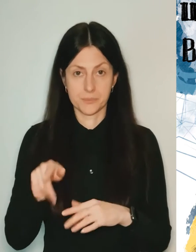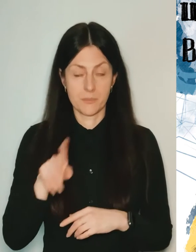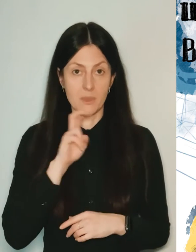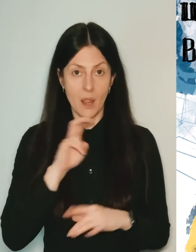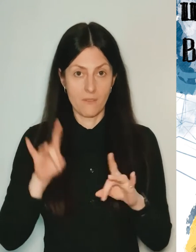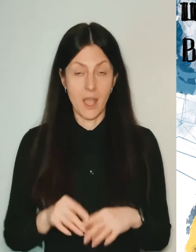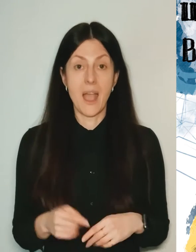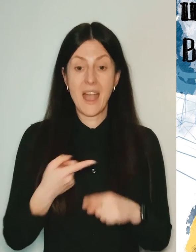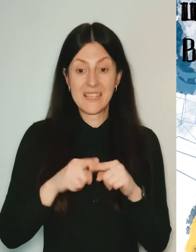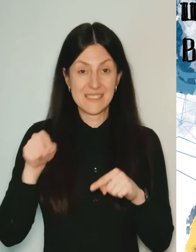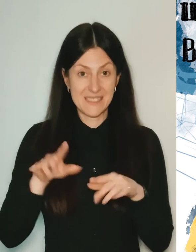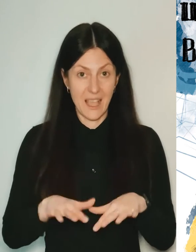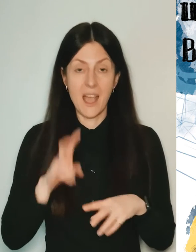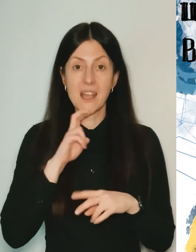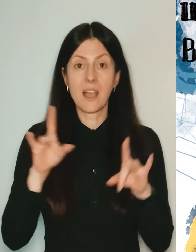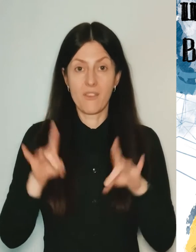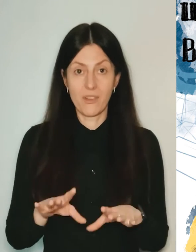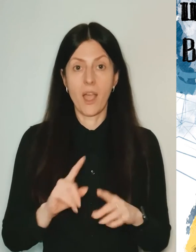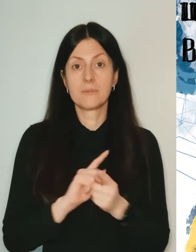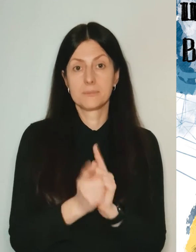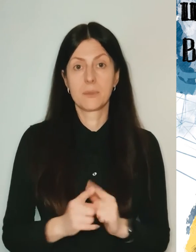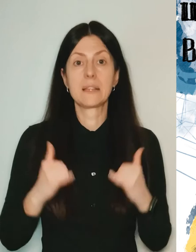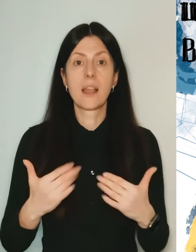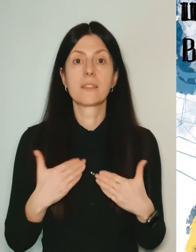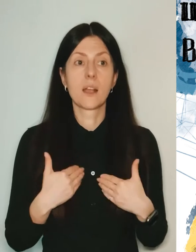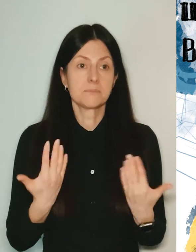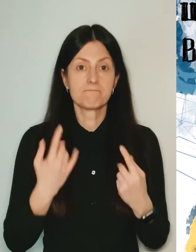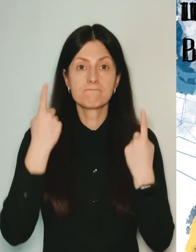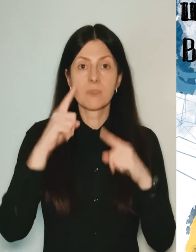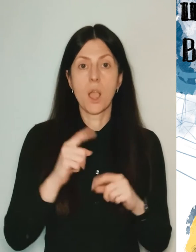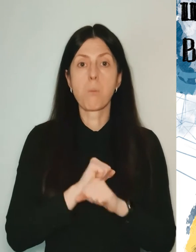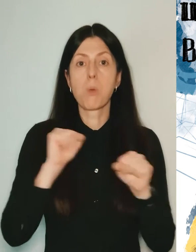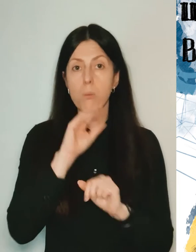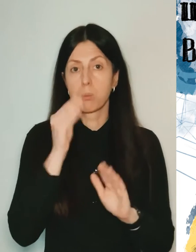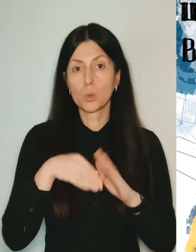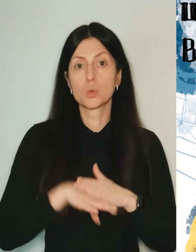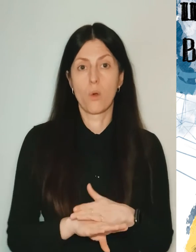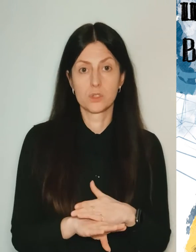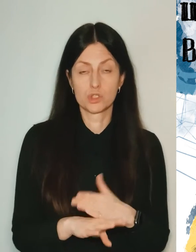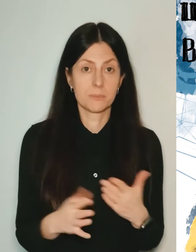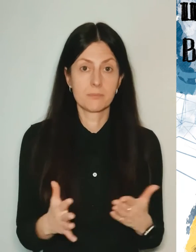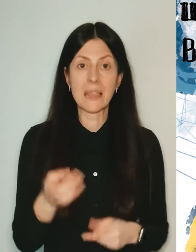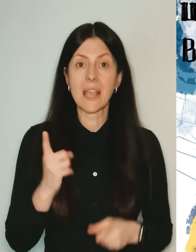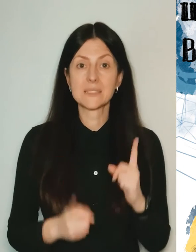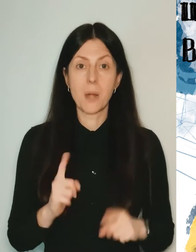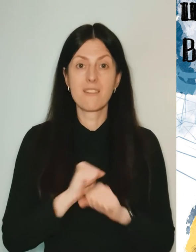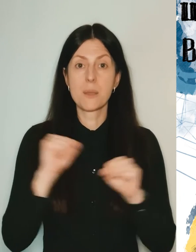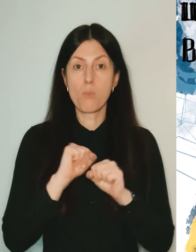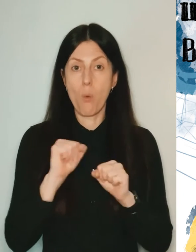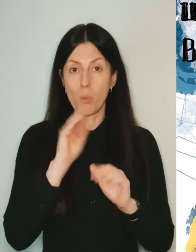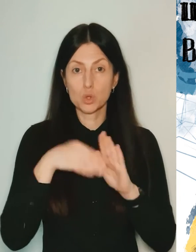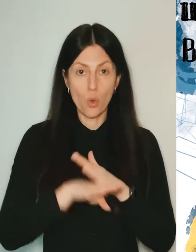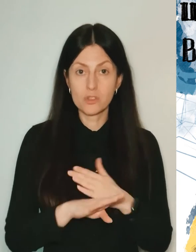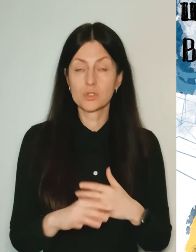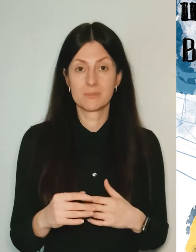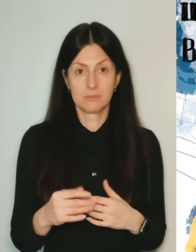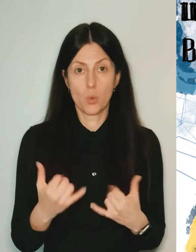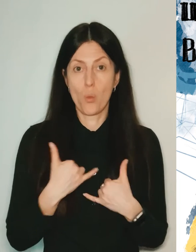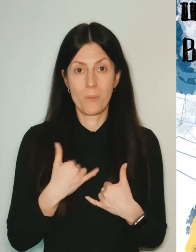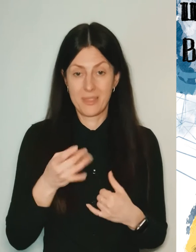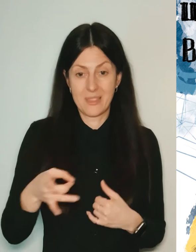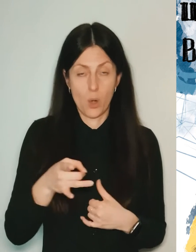This cafe has become our improvised bomb shelter for us, because I don't have a bomb shelter in the area.